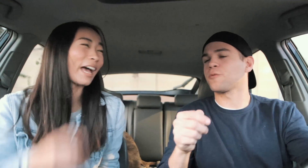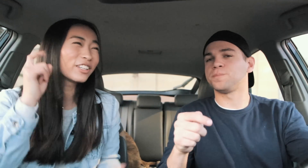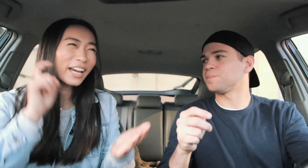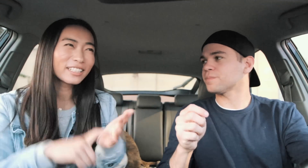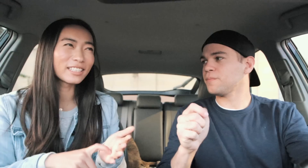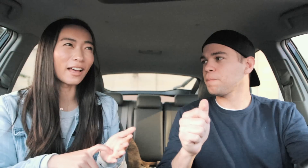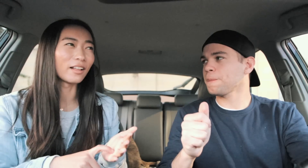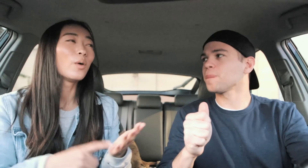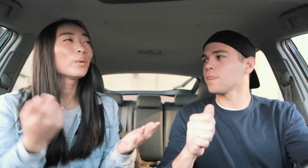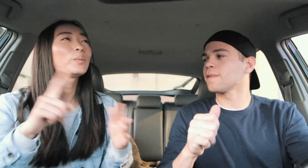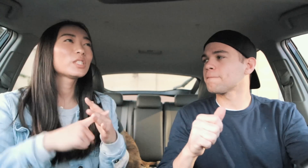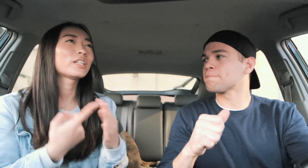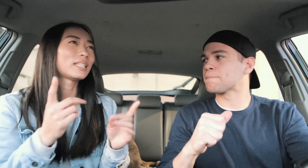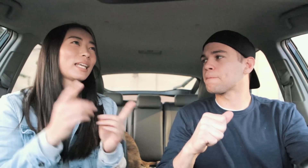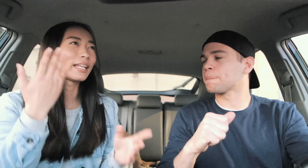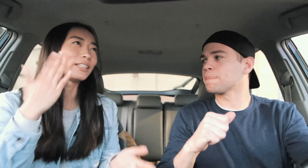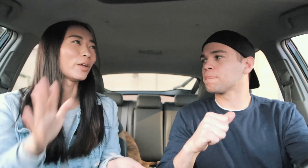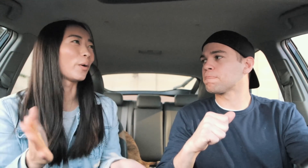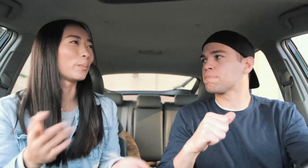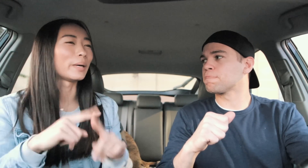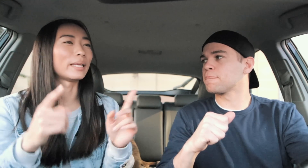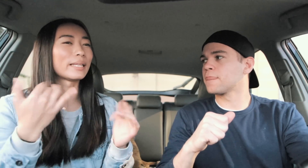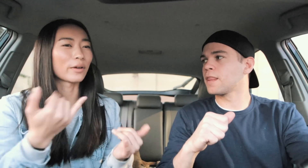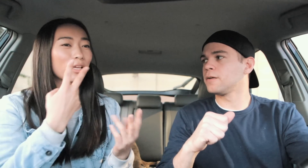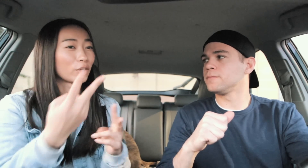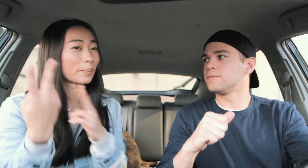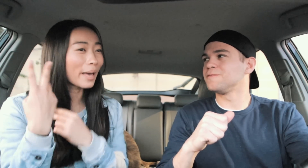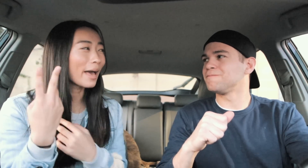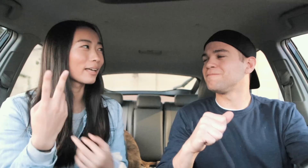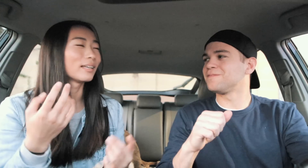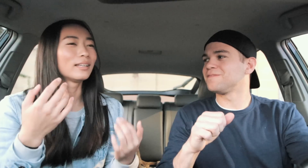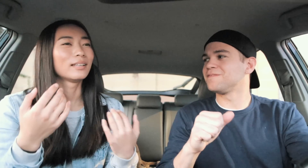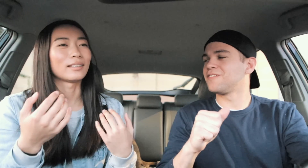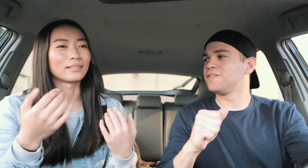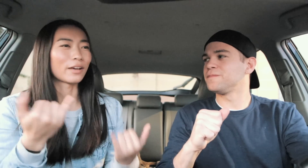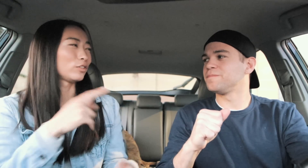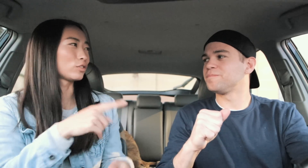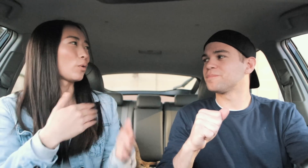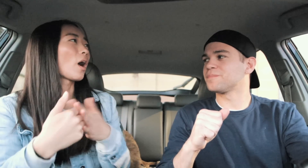yeah I could kind of tell - well when we started dating I didn't know, but now that I look back now you're so